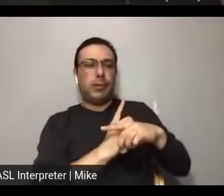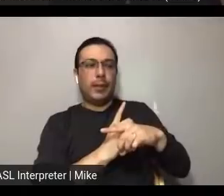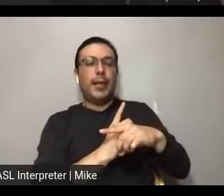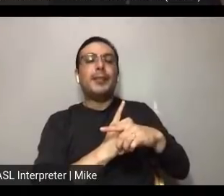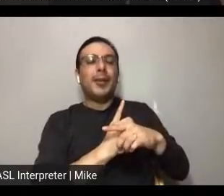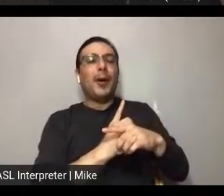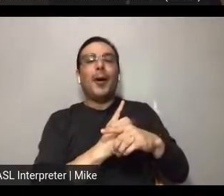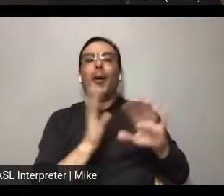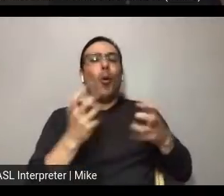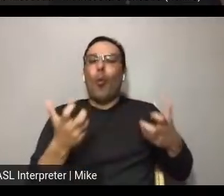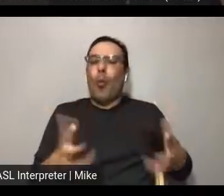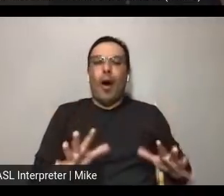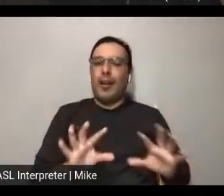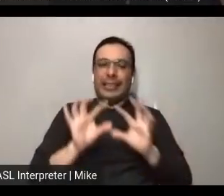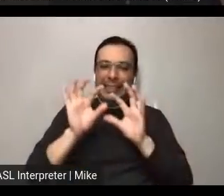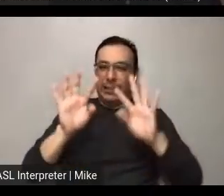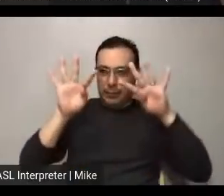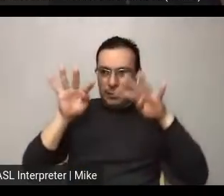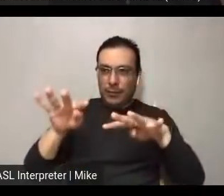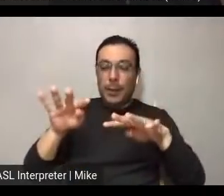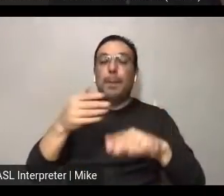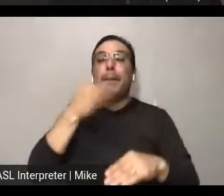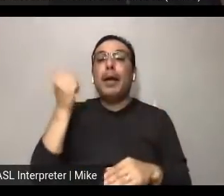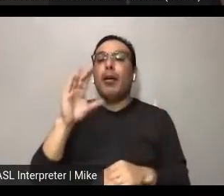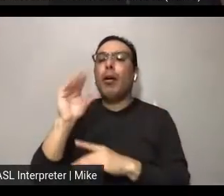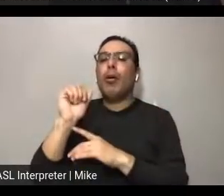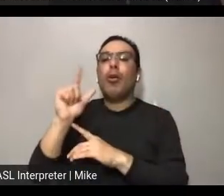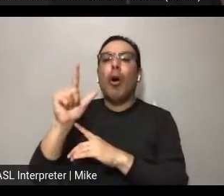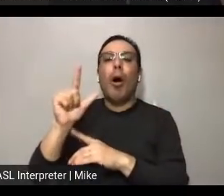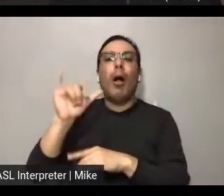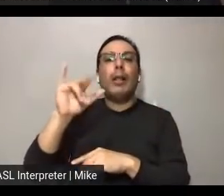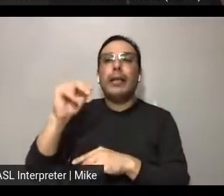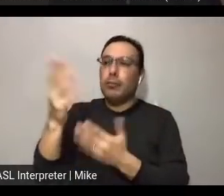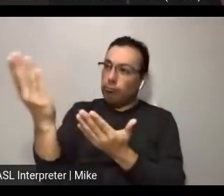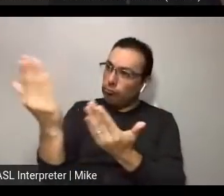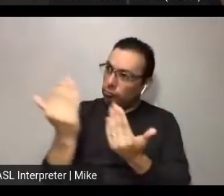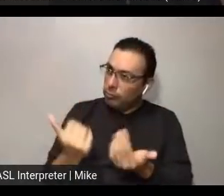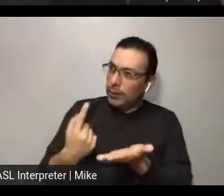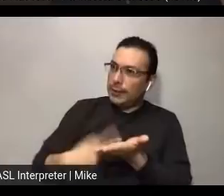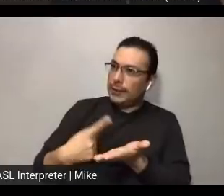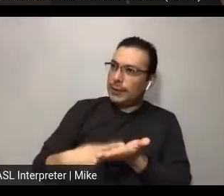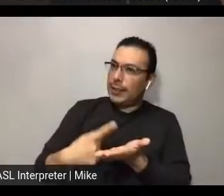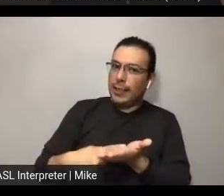has been something that we've really tried to implement. I love that.